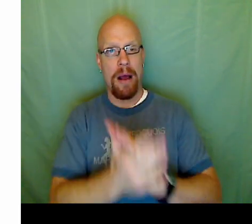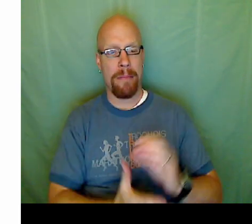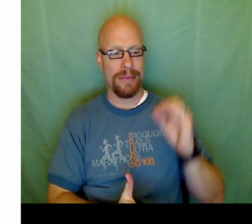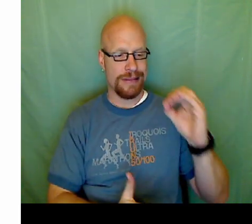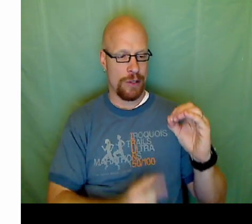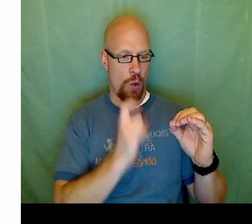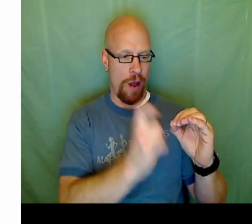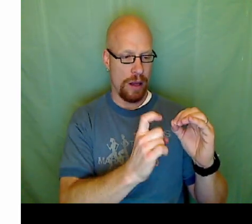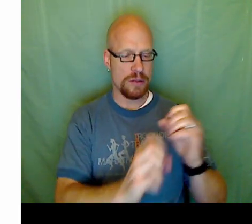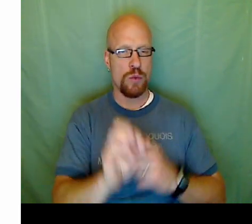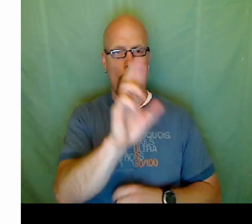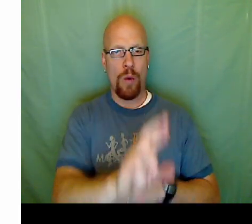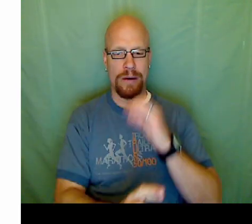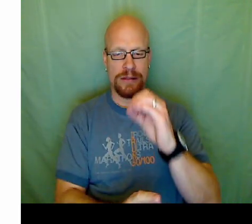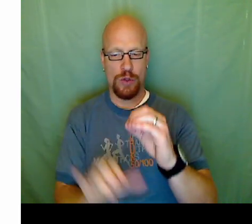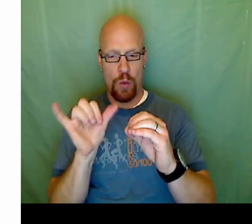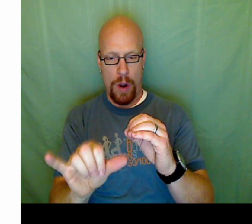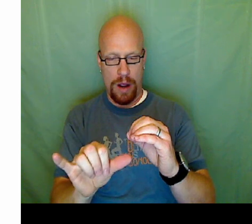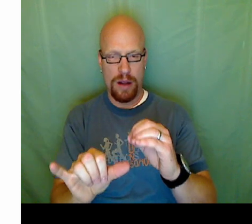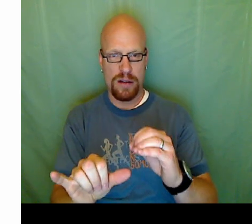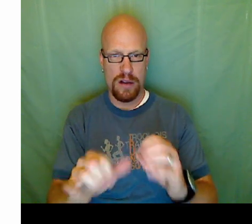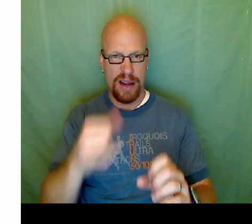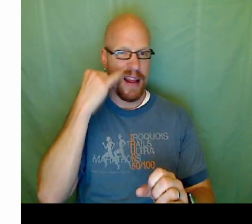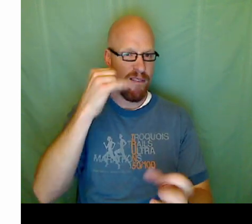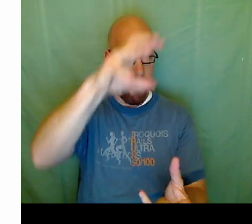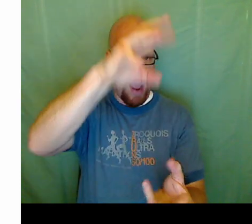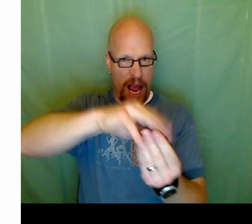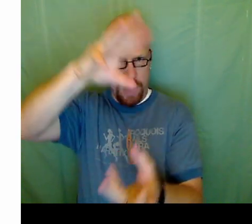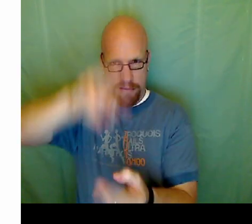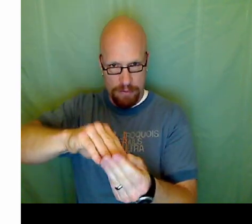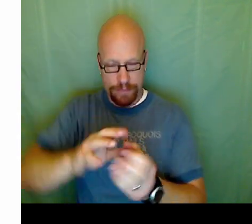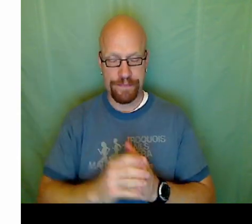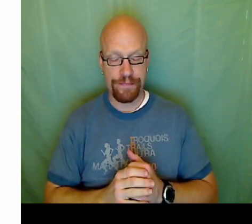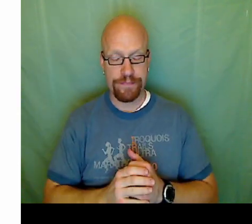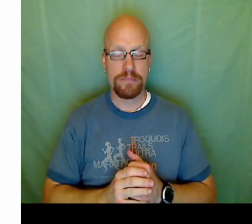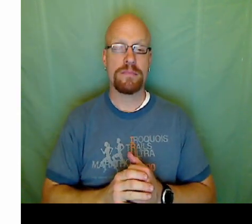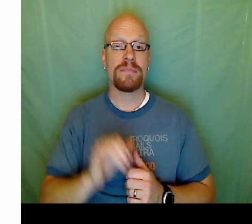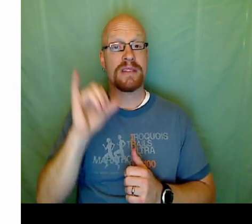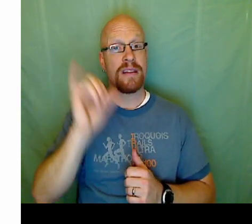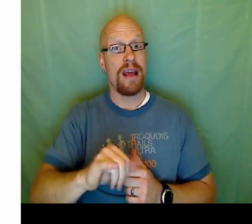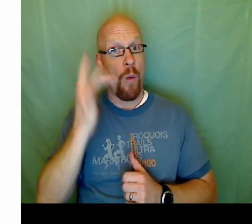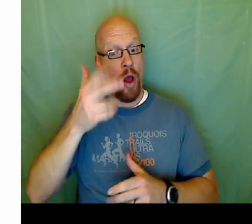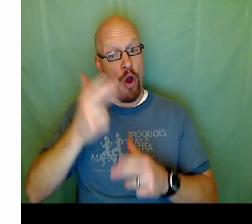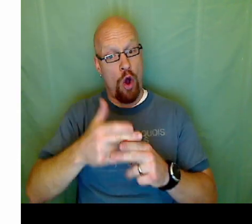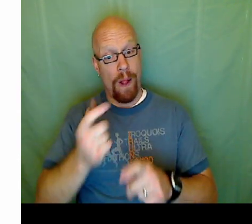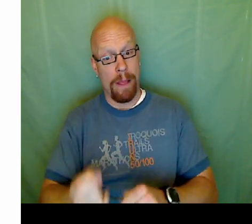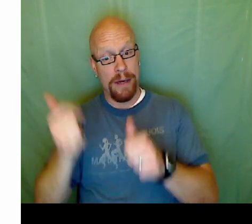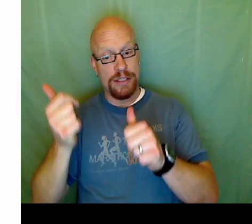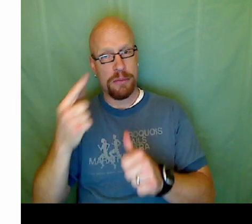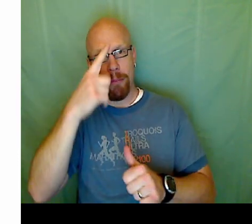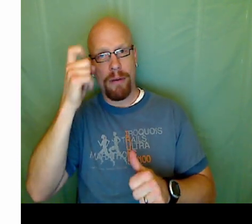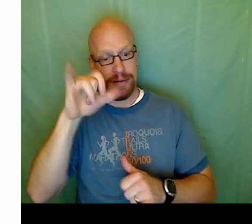and hope we have one variable, either the X or the Y variable drop out becoming 0 times X